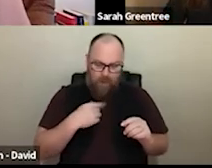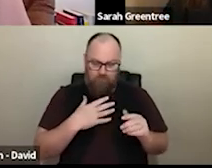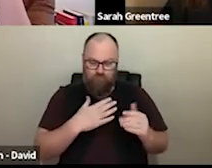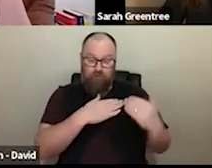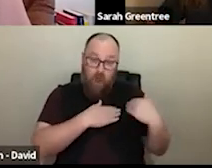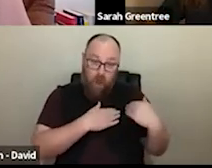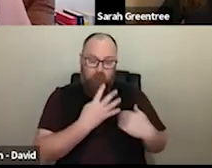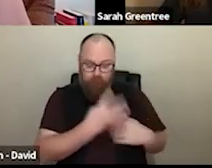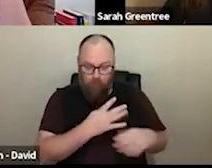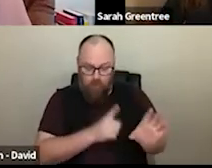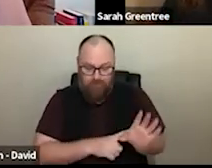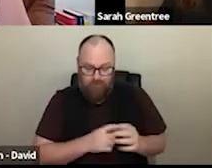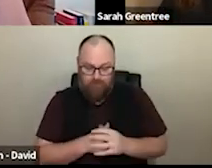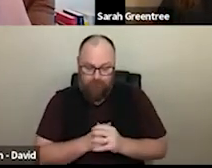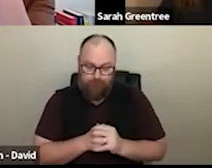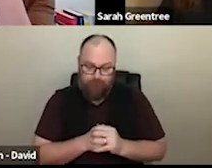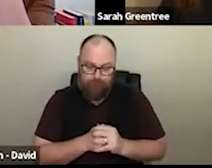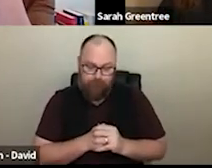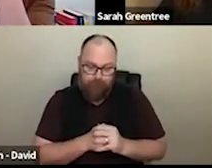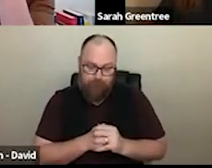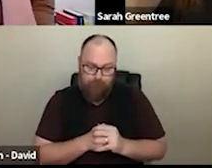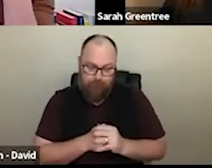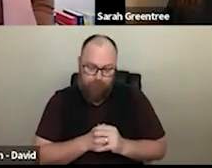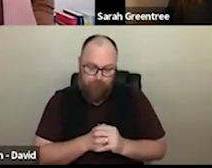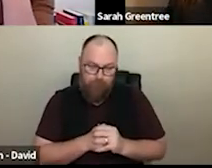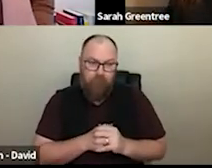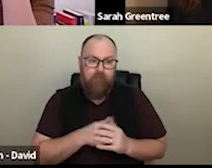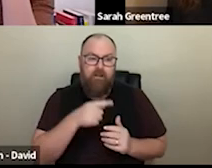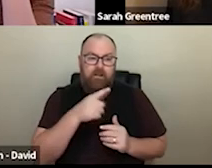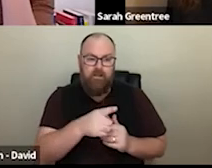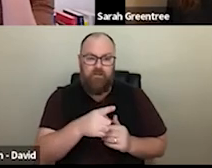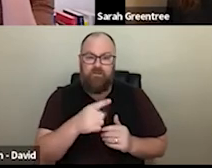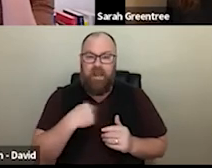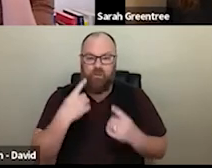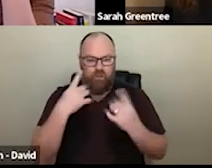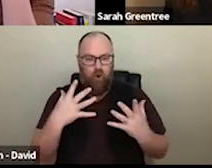and investment, to to operate and present I'm compelling at to the Us. investment to operate and present compelling art to the Australian community.